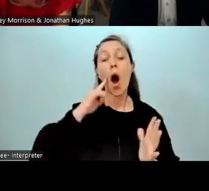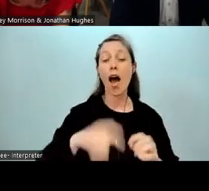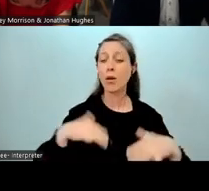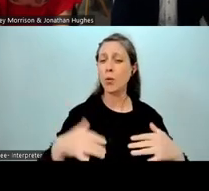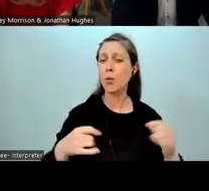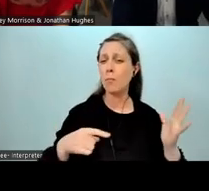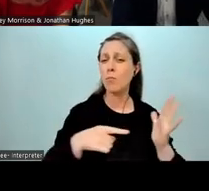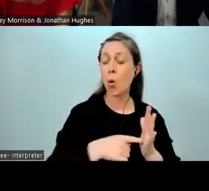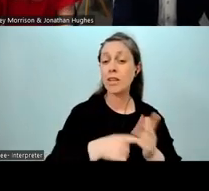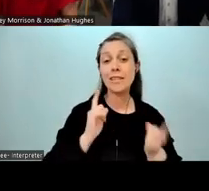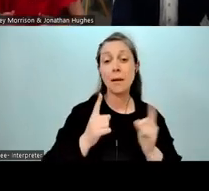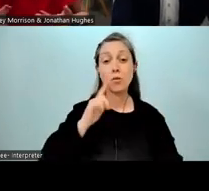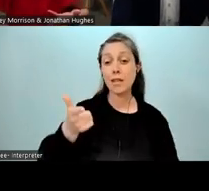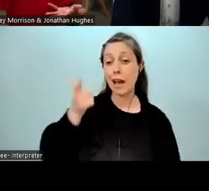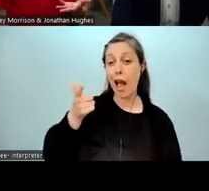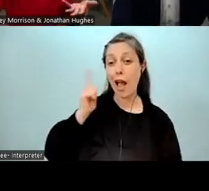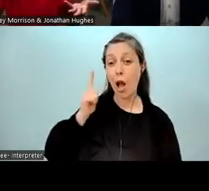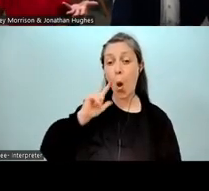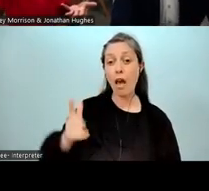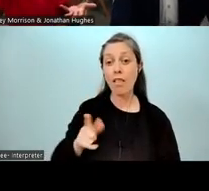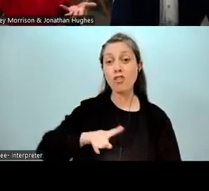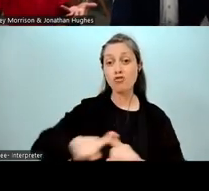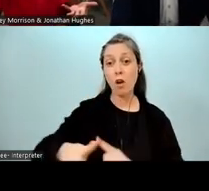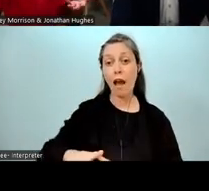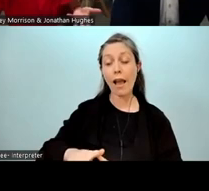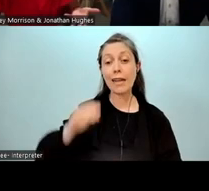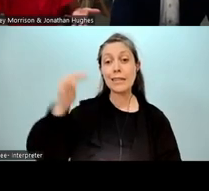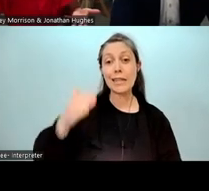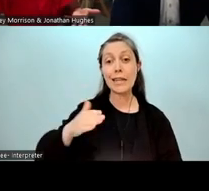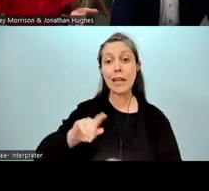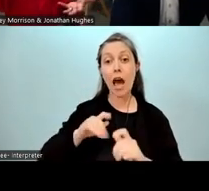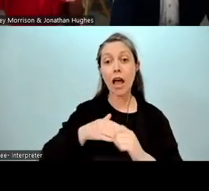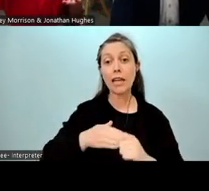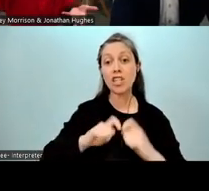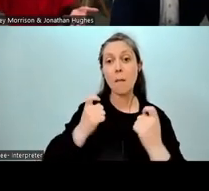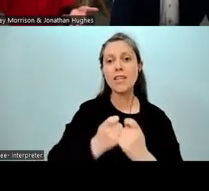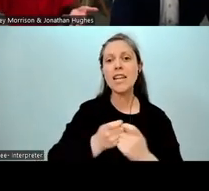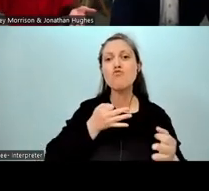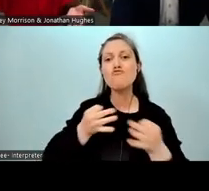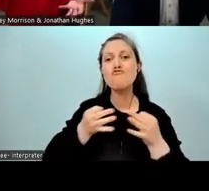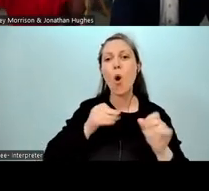who are carrying the equivalent of an SLT position, but they're not recognised for it. They don't have the job title,